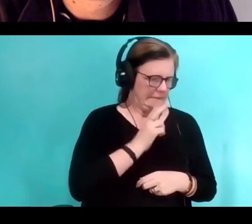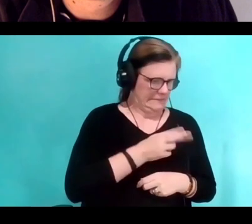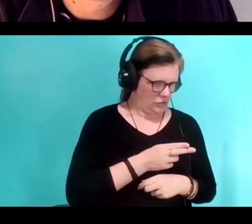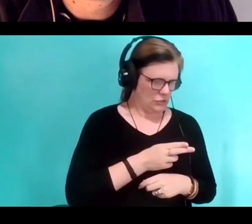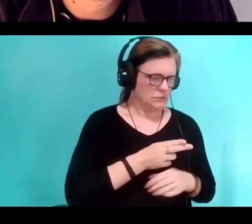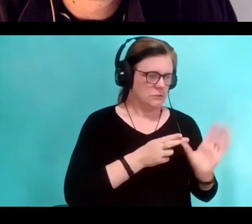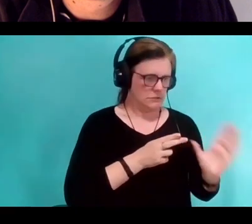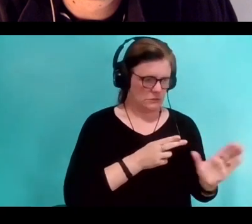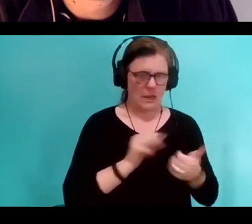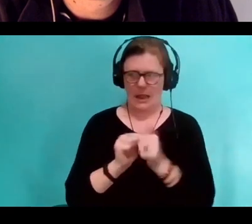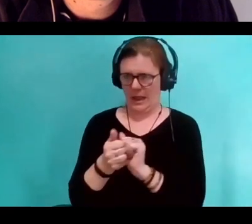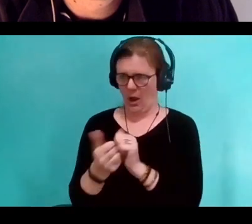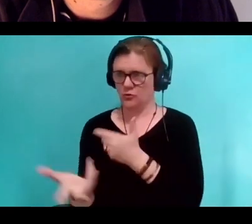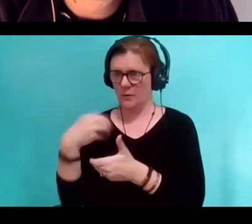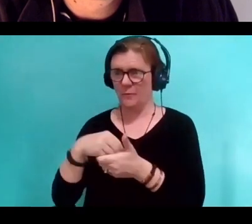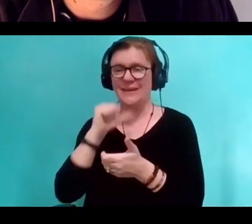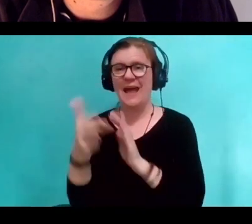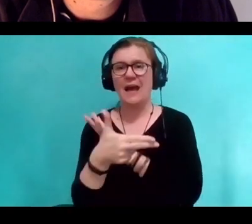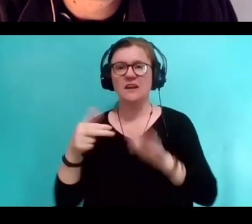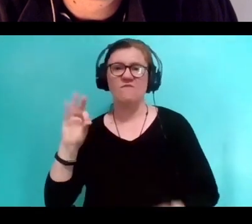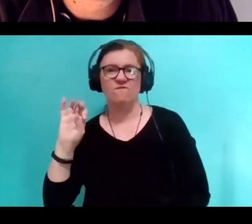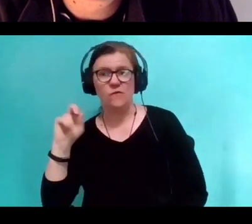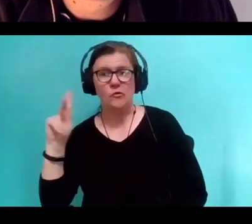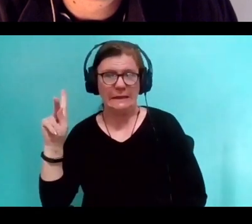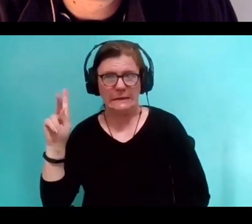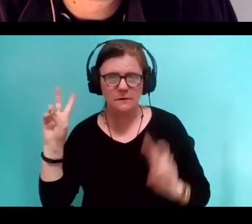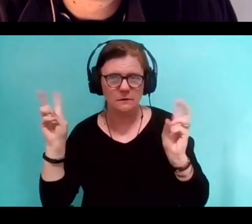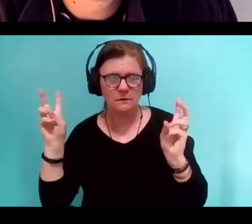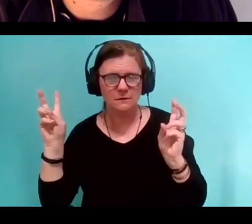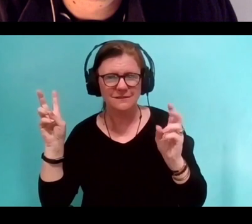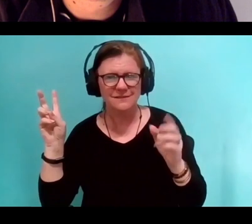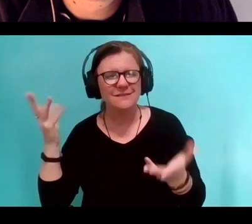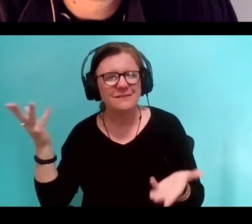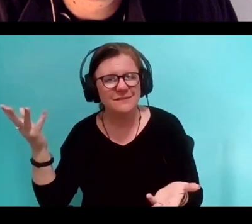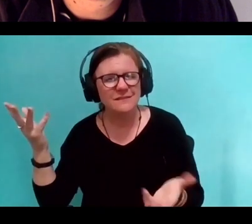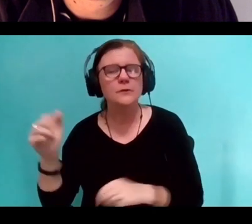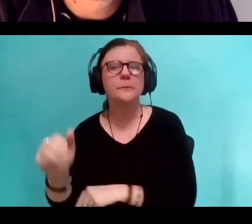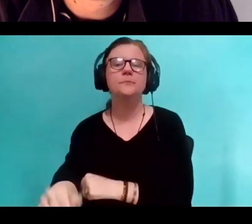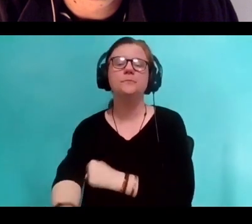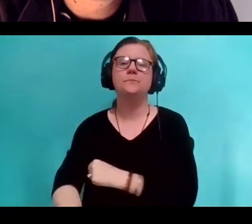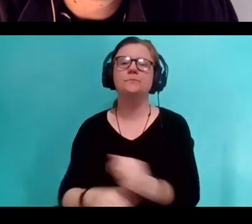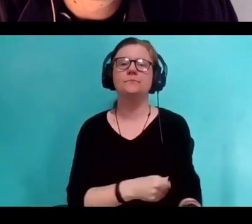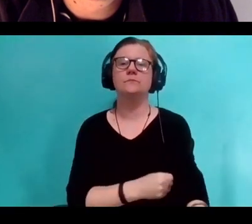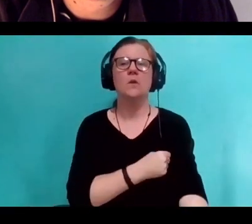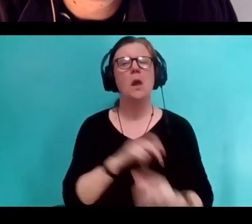how not to in freak them. 'Cause I mean, images of people who are disabled, et cetera,